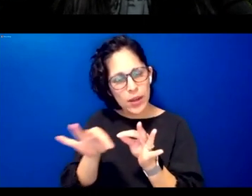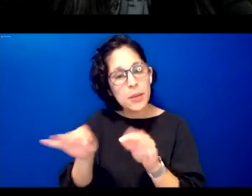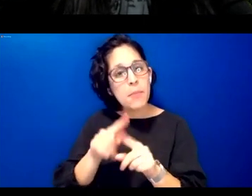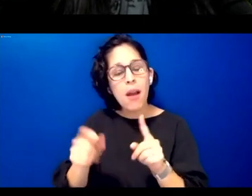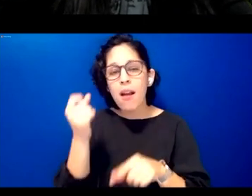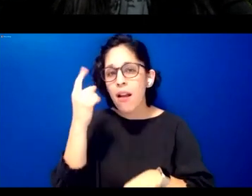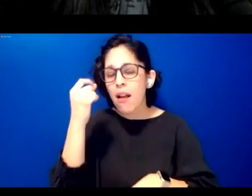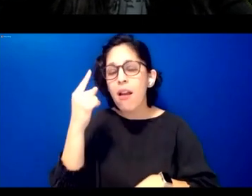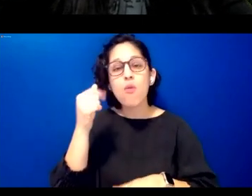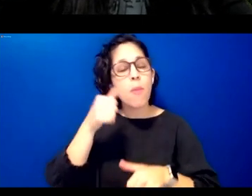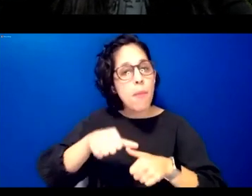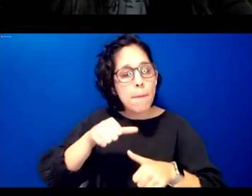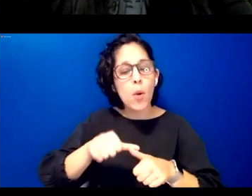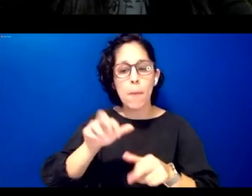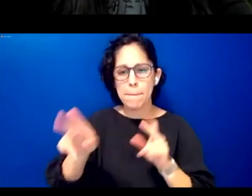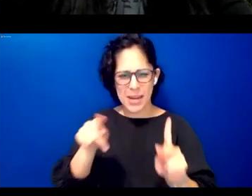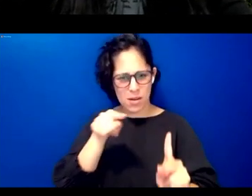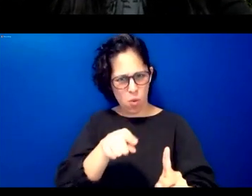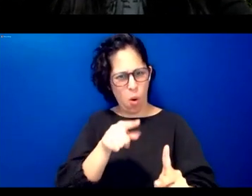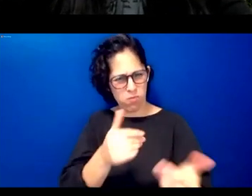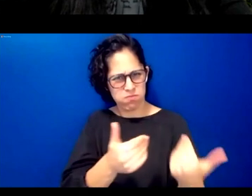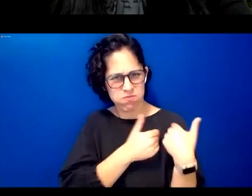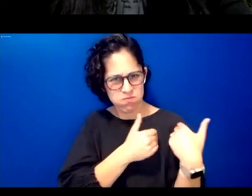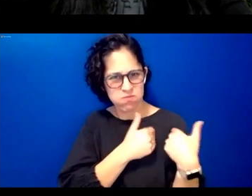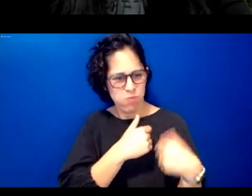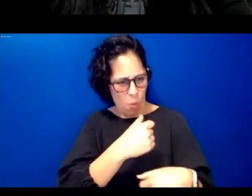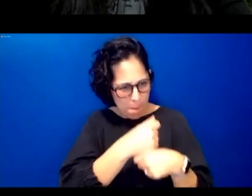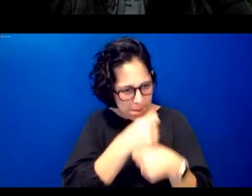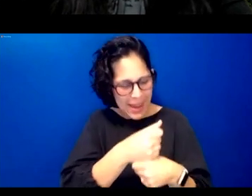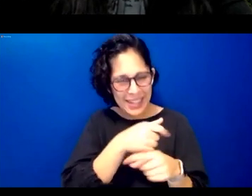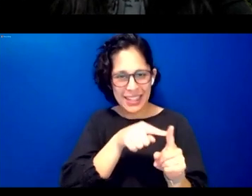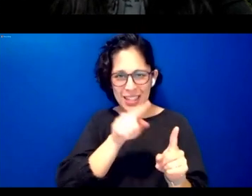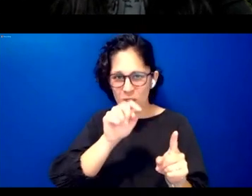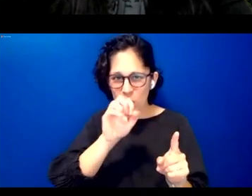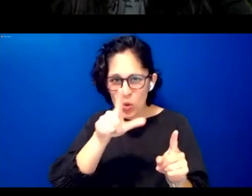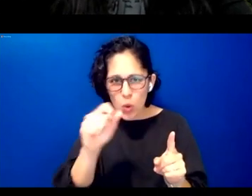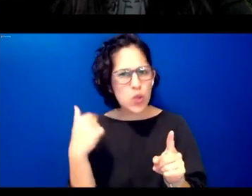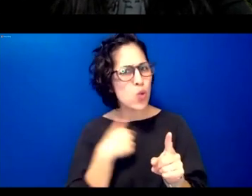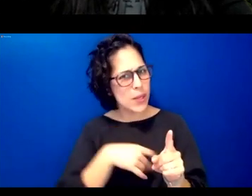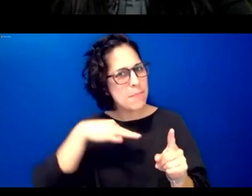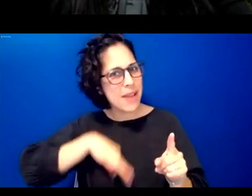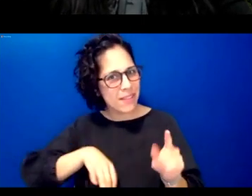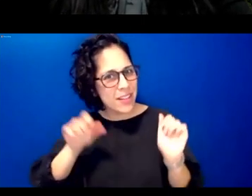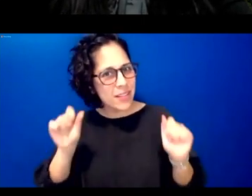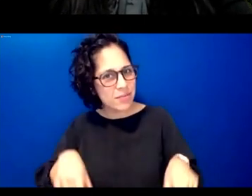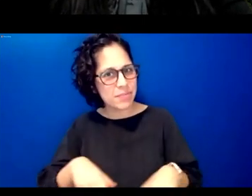to remember that people are tasked with creating these tools so that we can benefit we do not